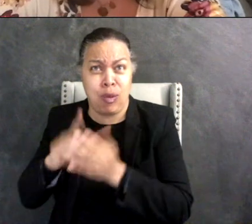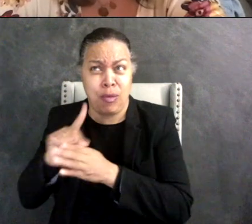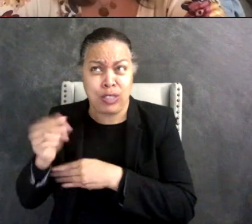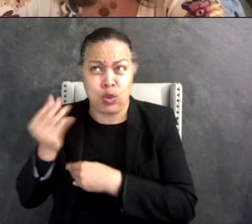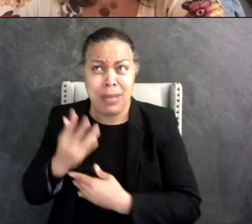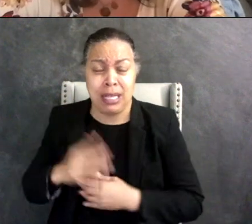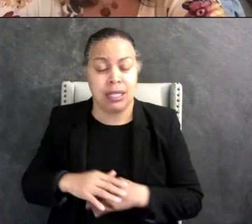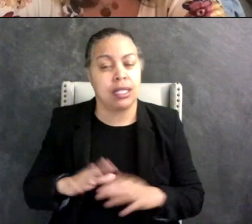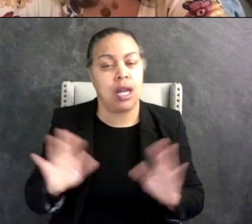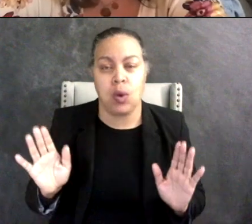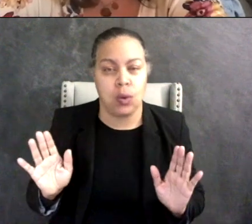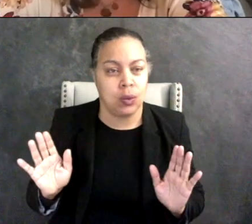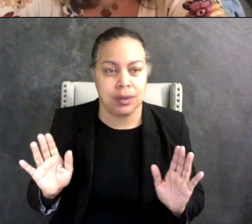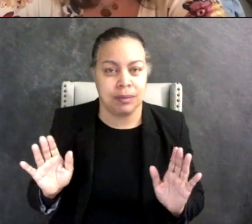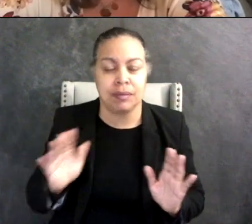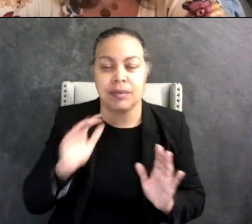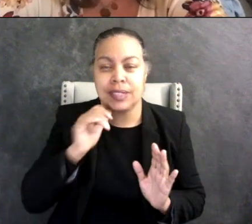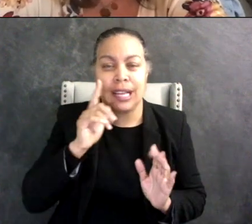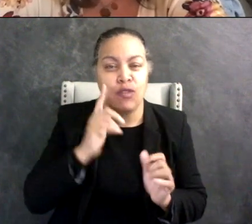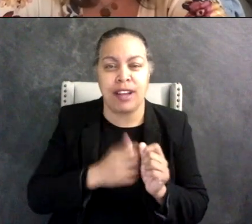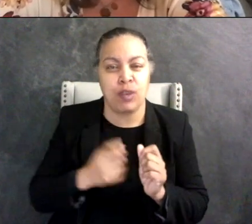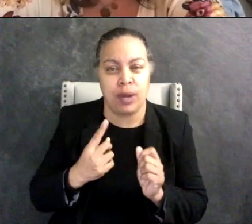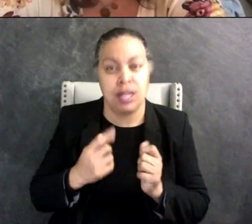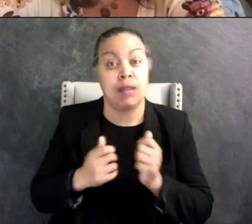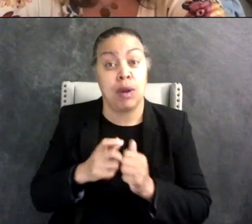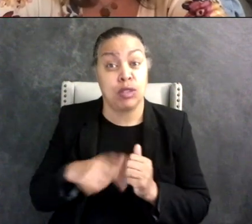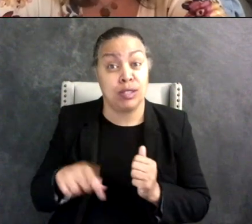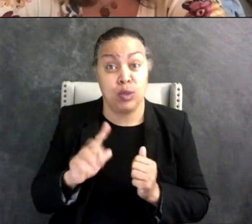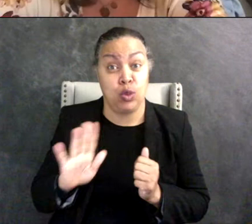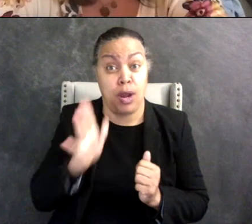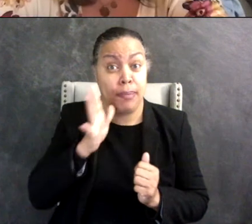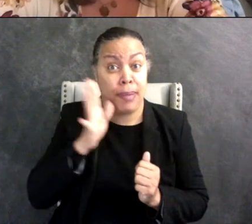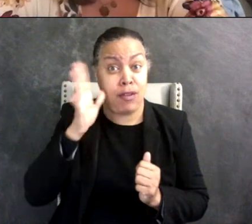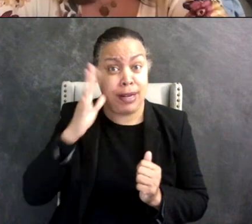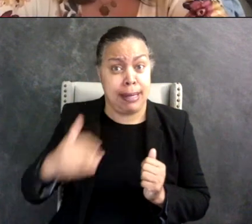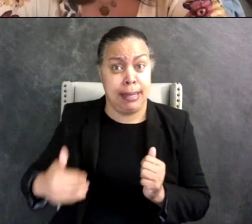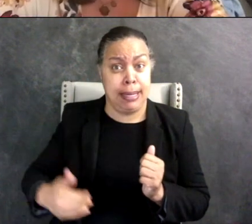not for everyone, most people think your parental instinct will be my child is lining